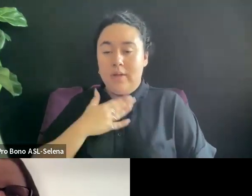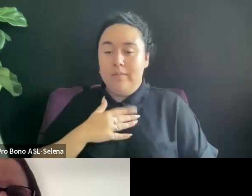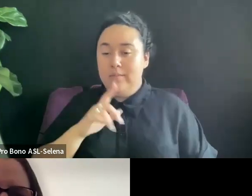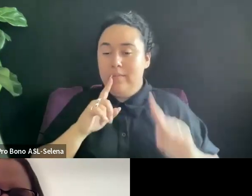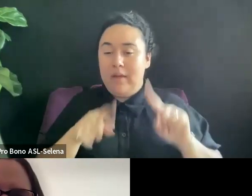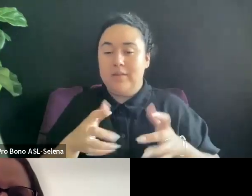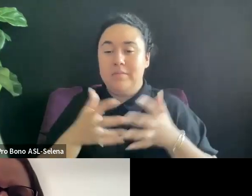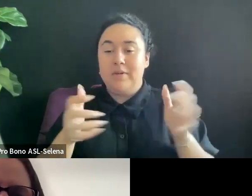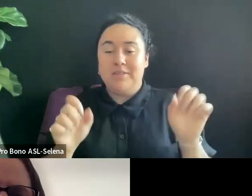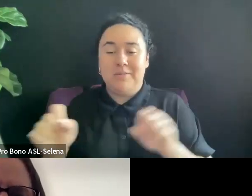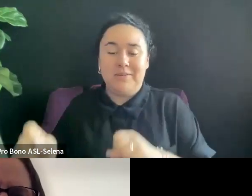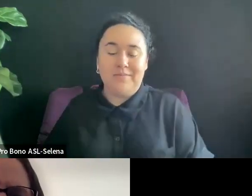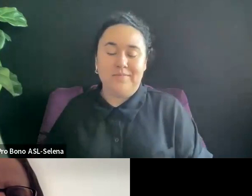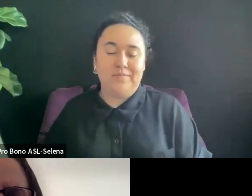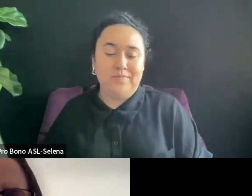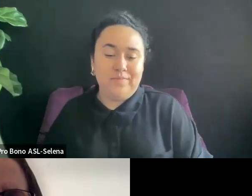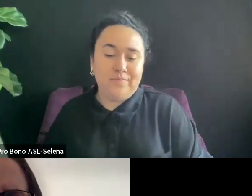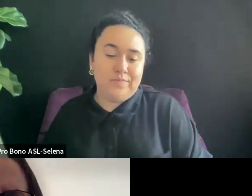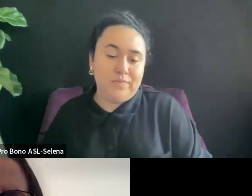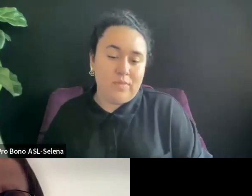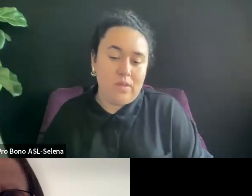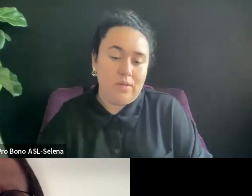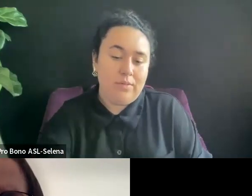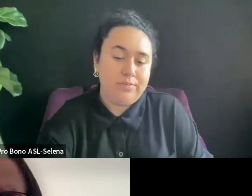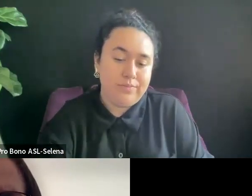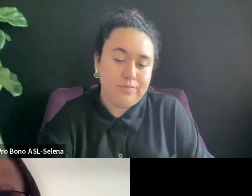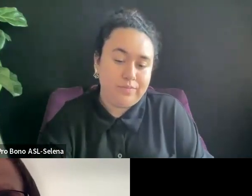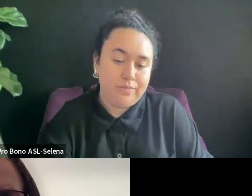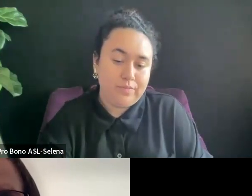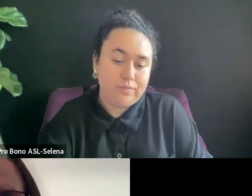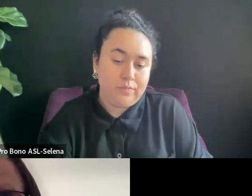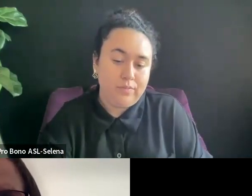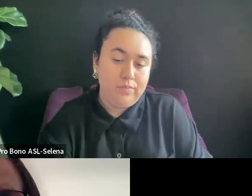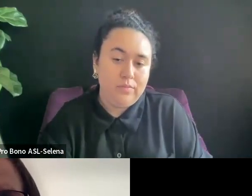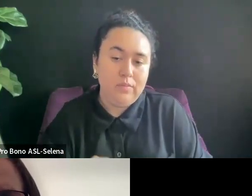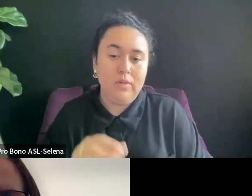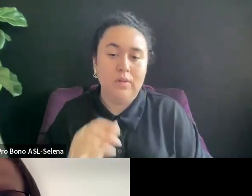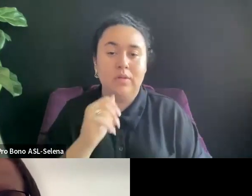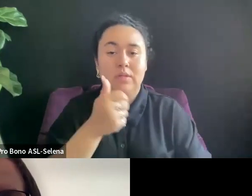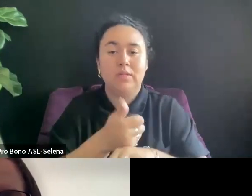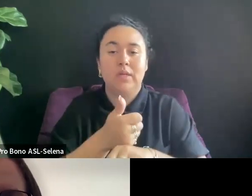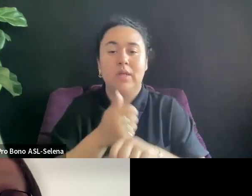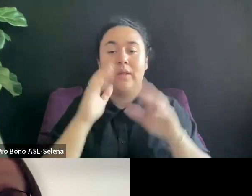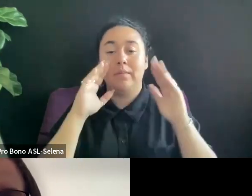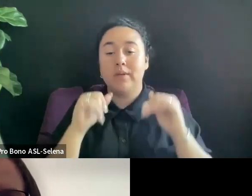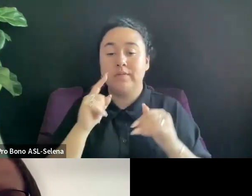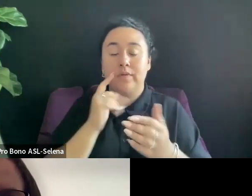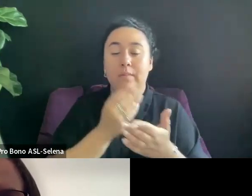SETTING UP EXPECTATIONS FOR MONEY AND RETURN WHERE CAN I FIND TRANSPARENT METRICS OF WHAT